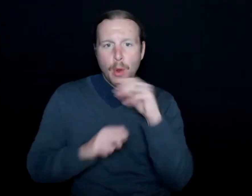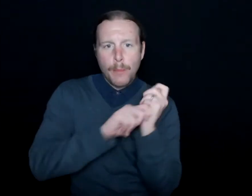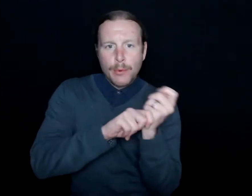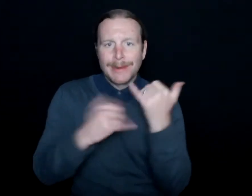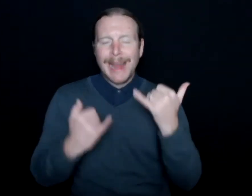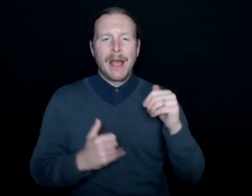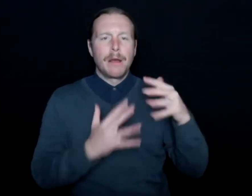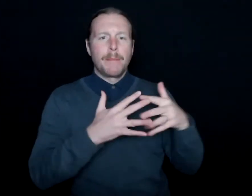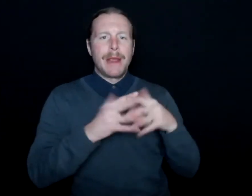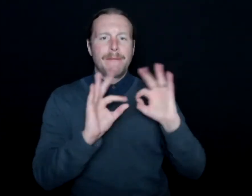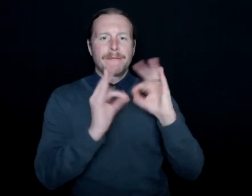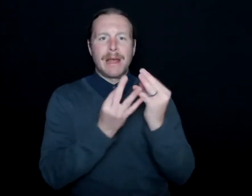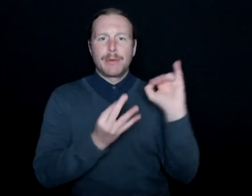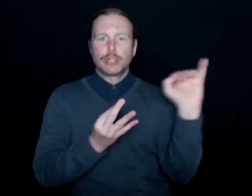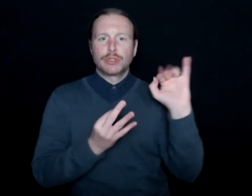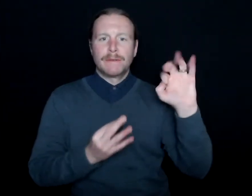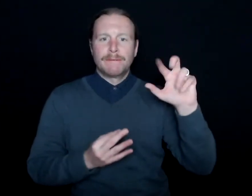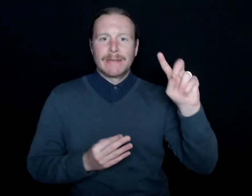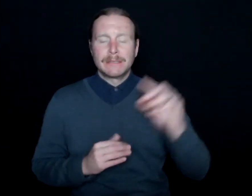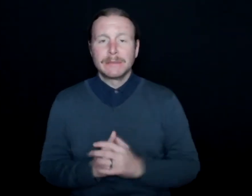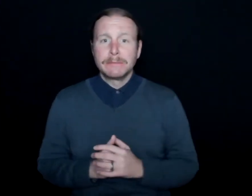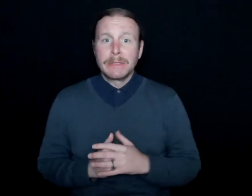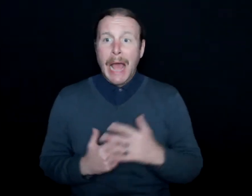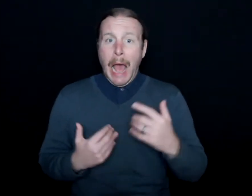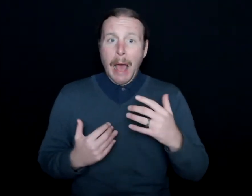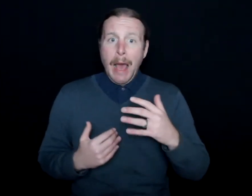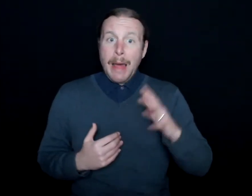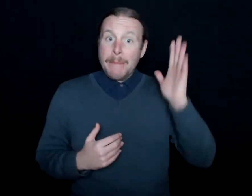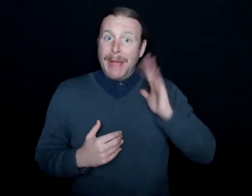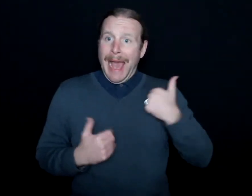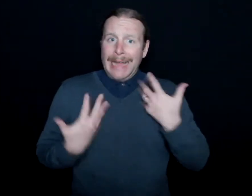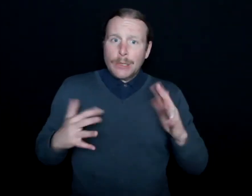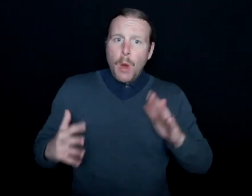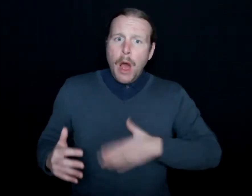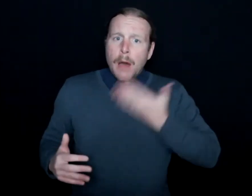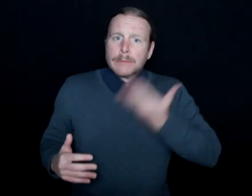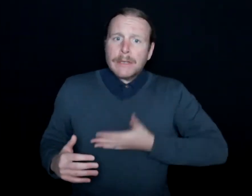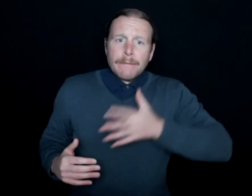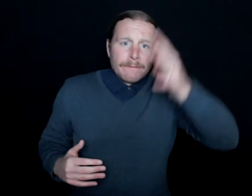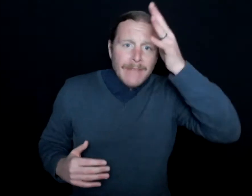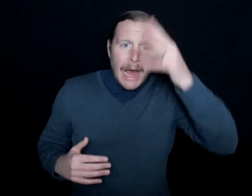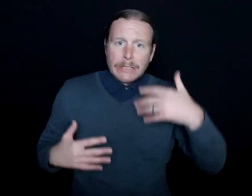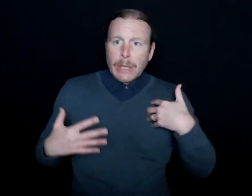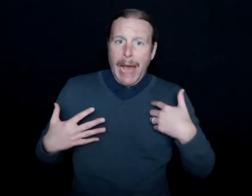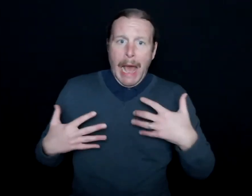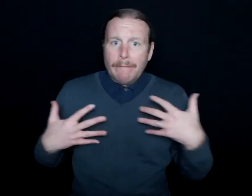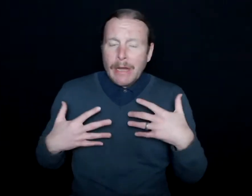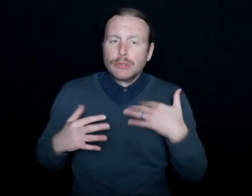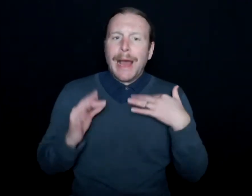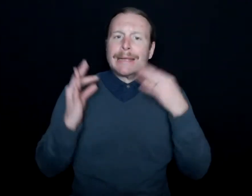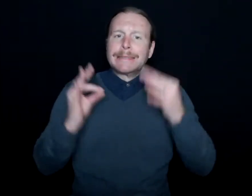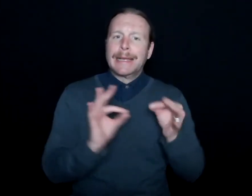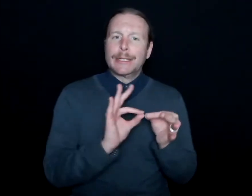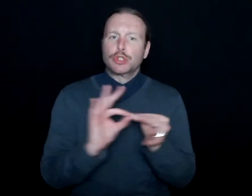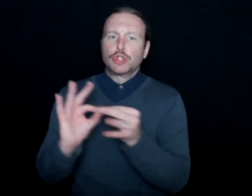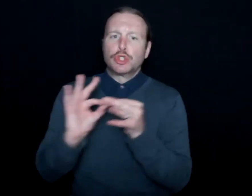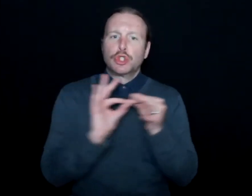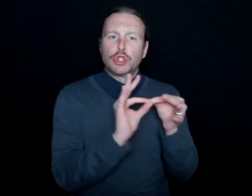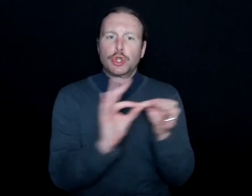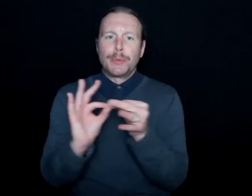For one, it was probably fear. I didn't want to upset my father, so I just interpreted for my father. And I use quotations again.